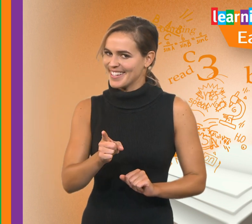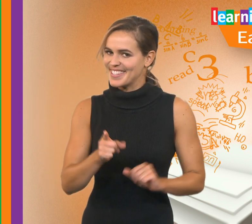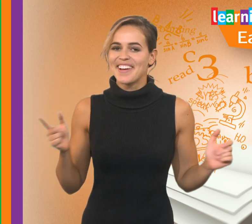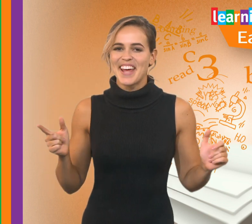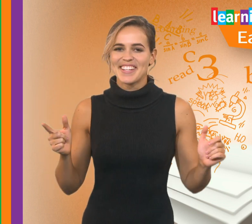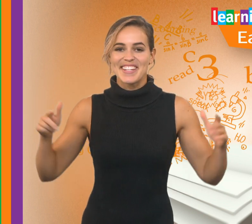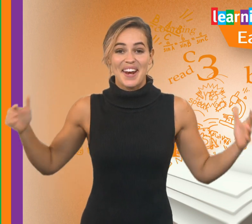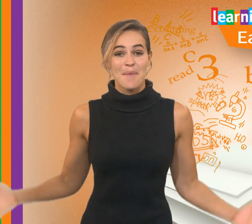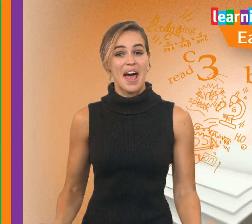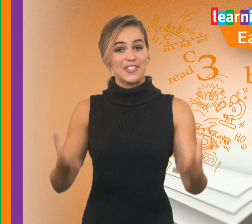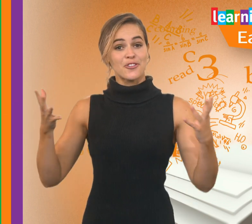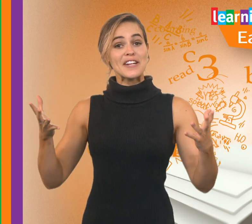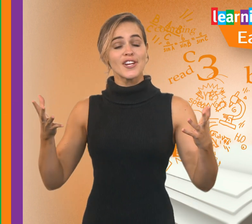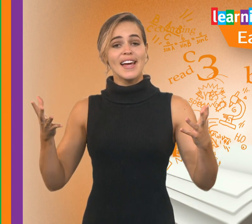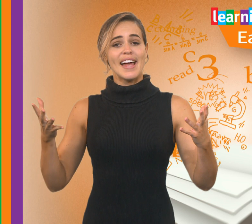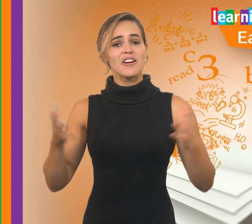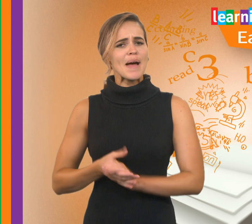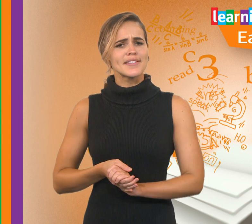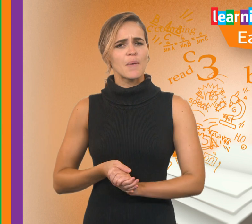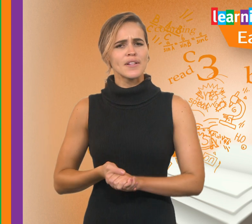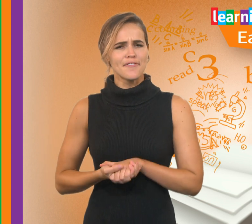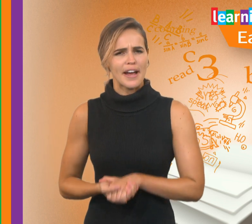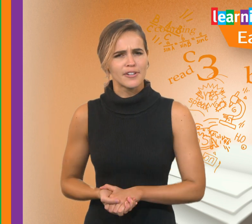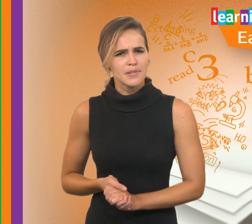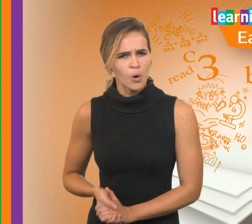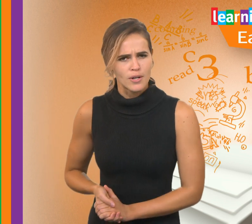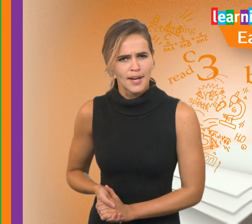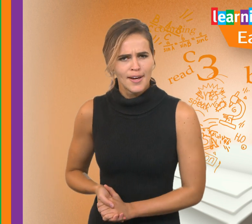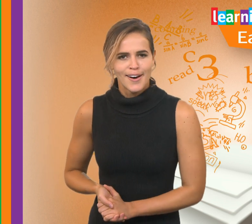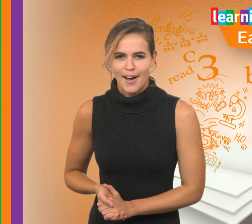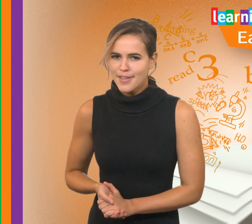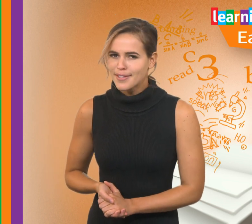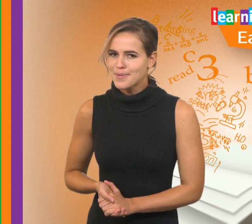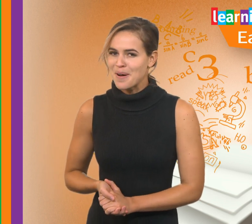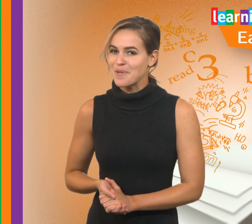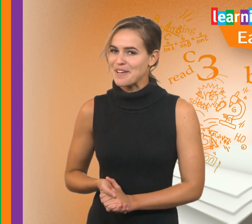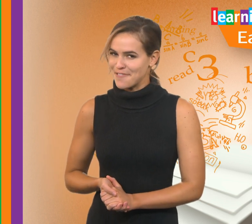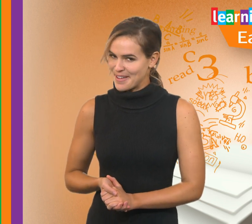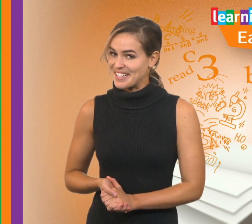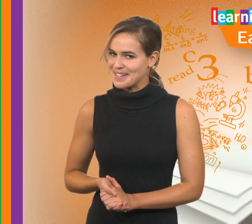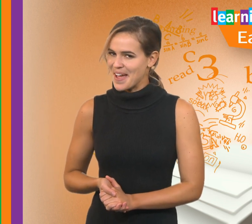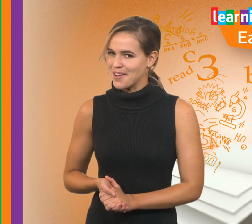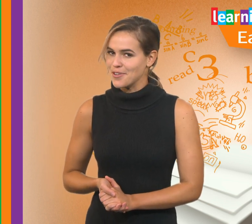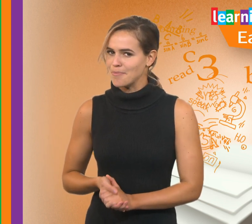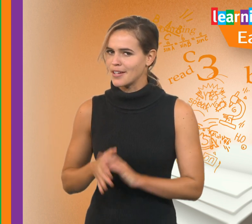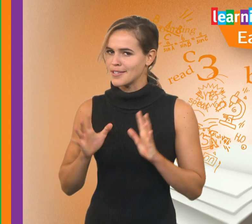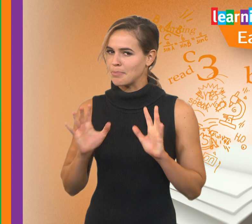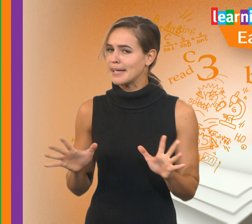It’s our chance to get up and have a stretch and hear about someone’s favourite sport. I think this one will be familiar to many of you, because it’s played